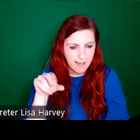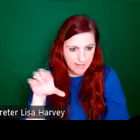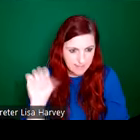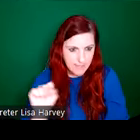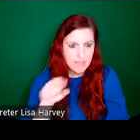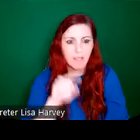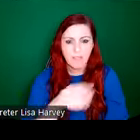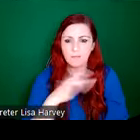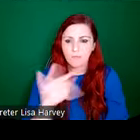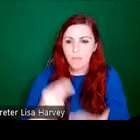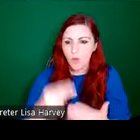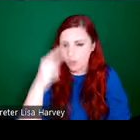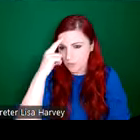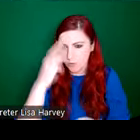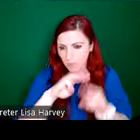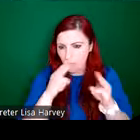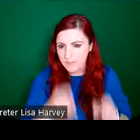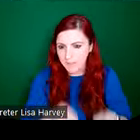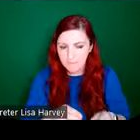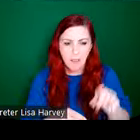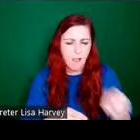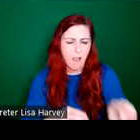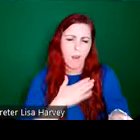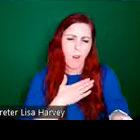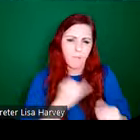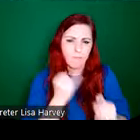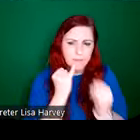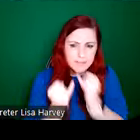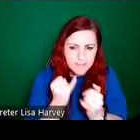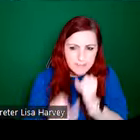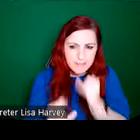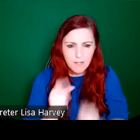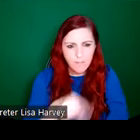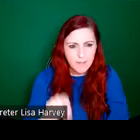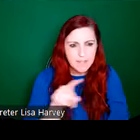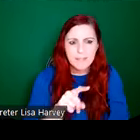Museum. And I particularly love the detail of Rhoda's, jangling keys there